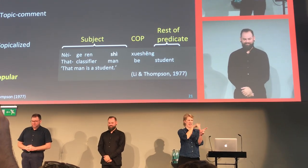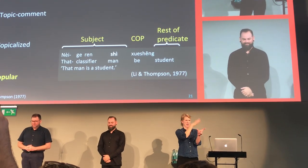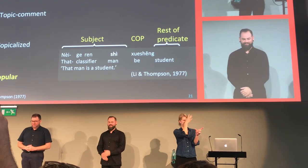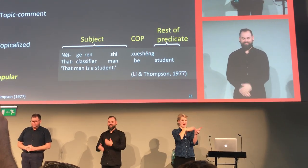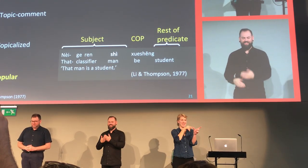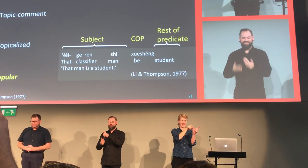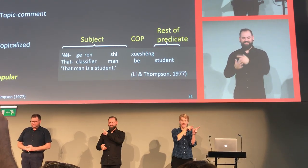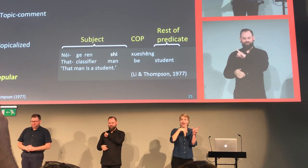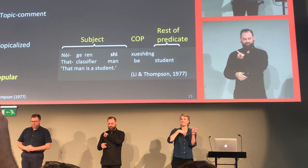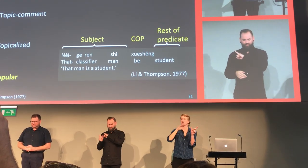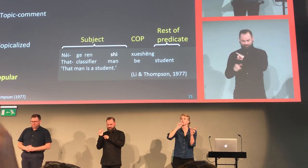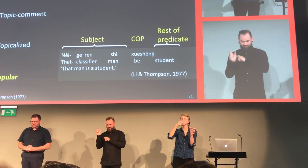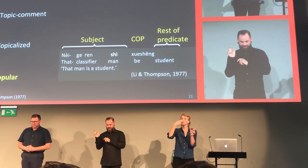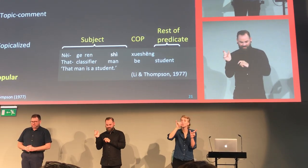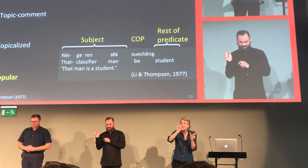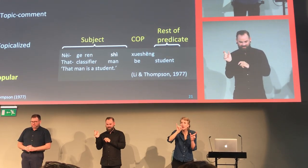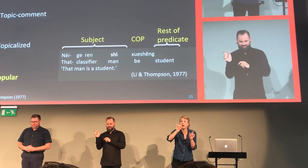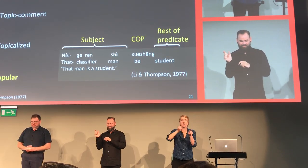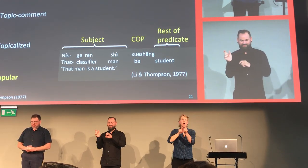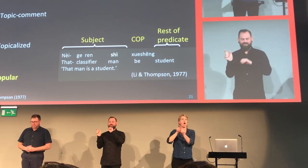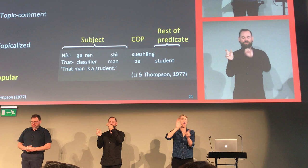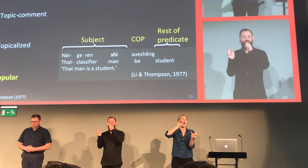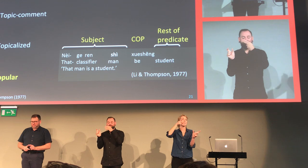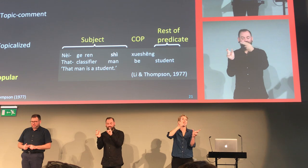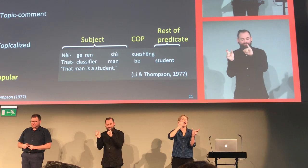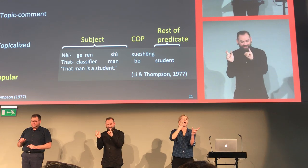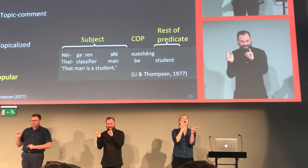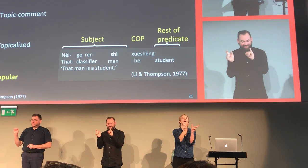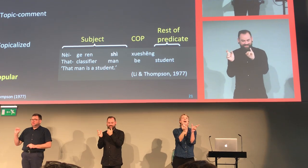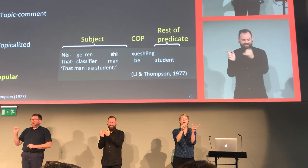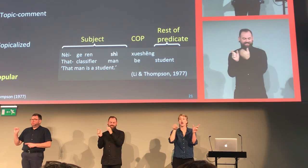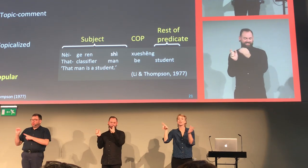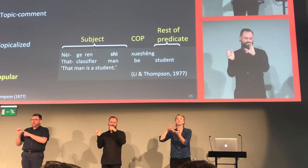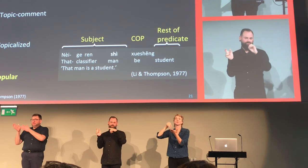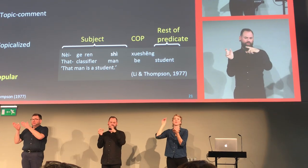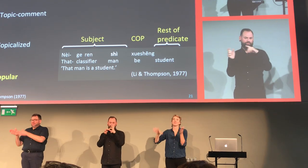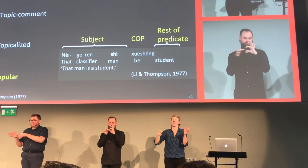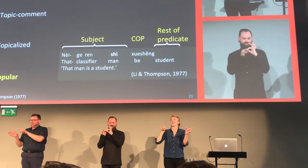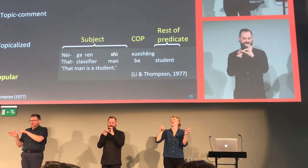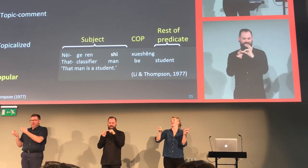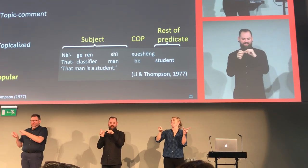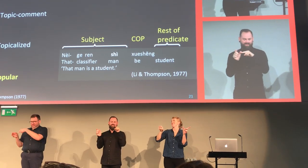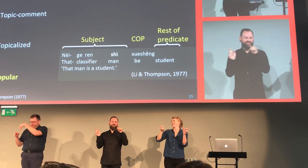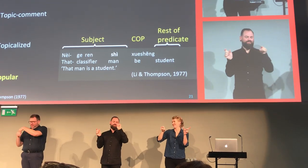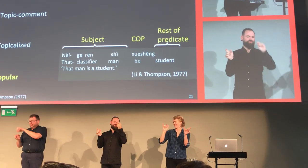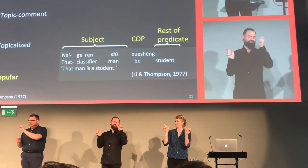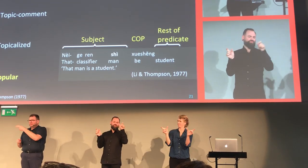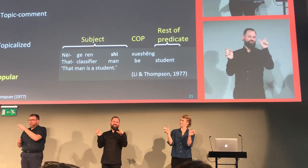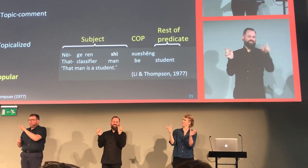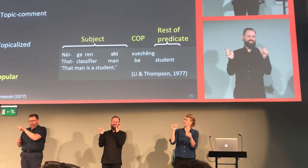You see that there is a subject, "the man." You see the word "shi." Again, inserted as a copula.